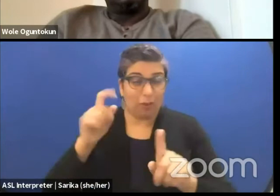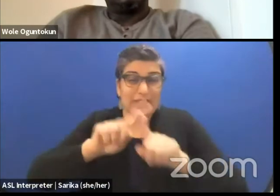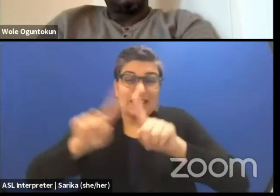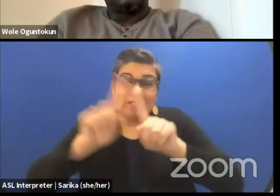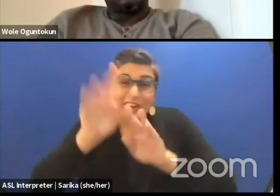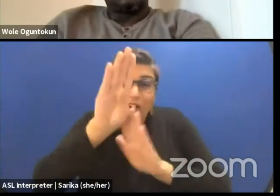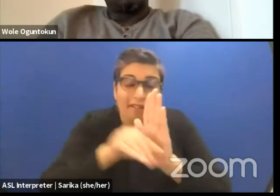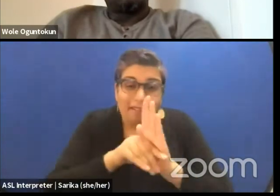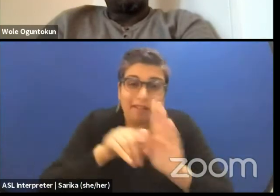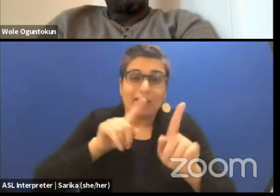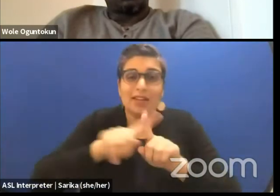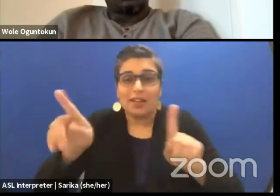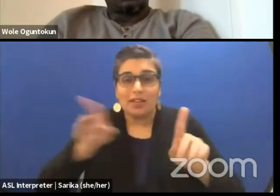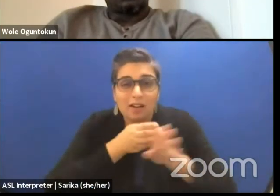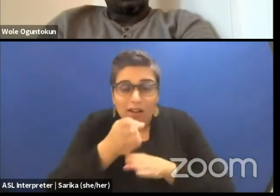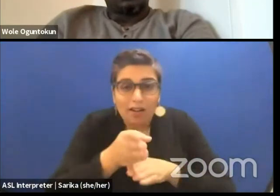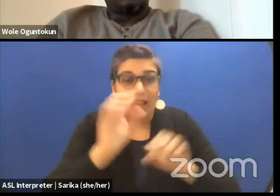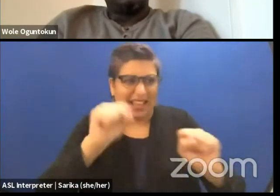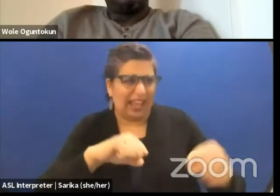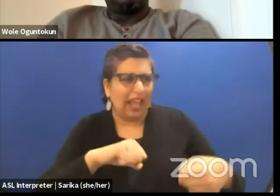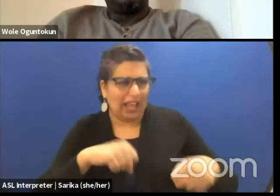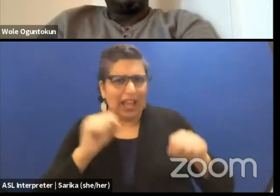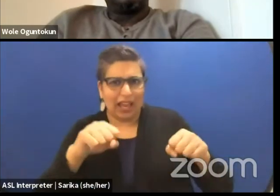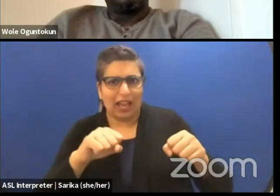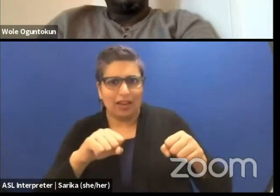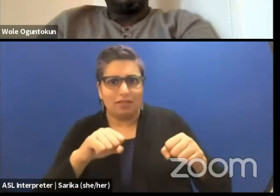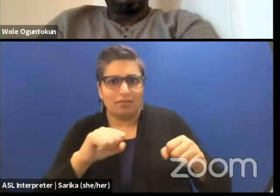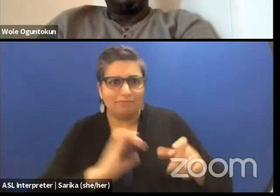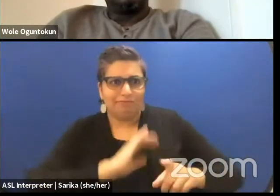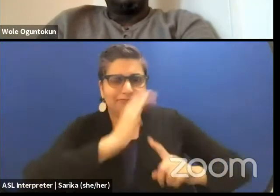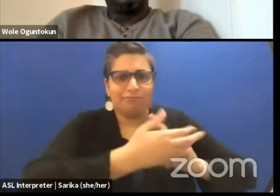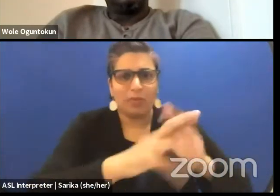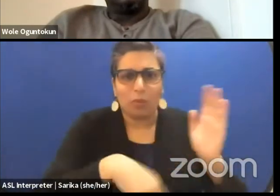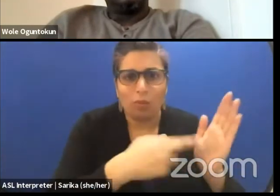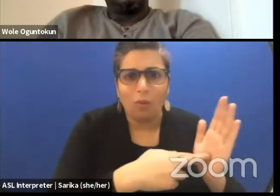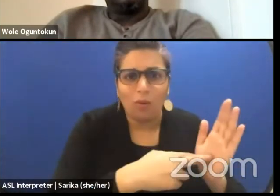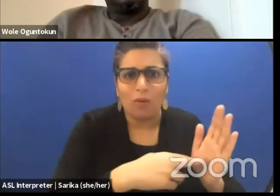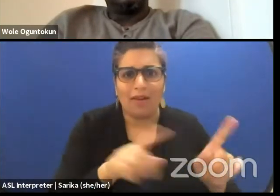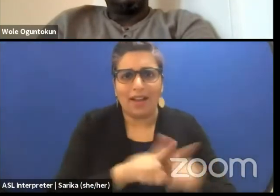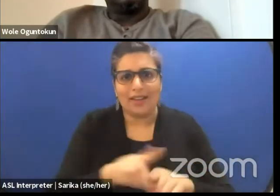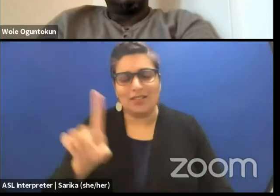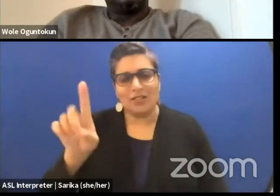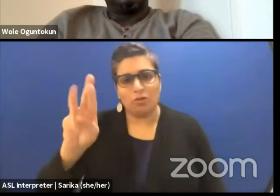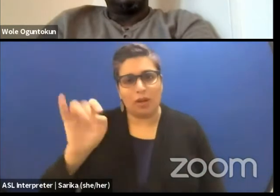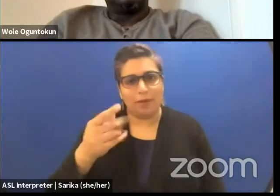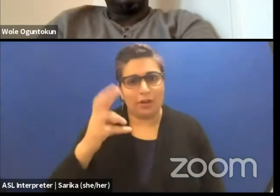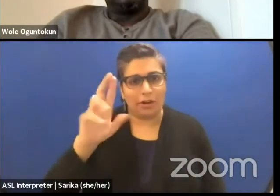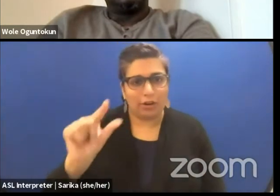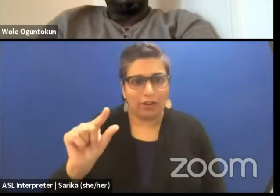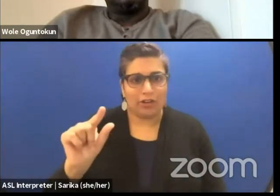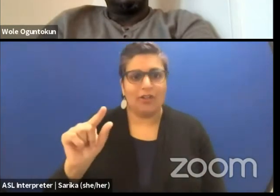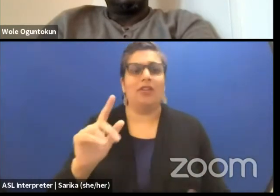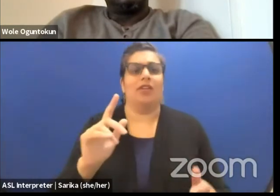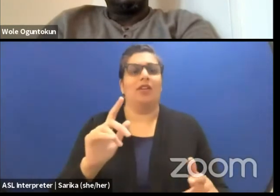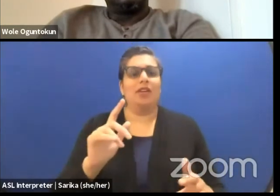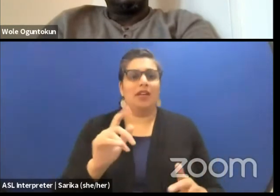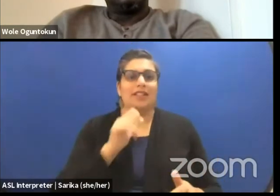who do not necessarily identify or have the profession that we can call them theater artists. Is that what you, yeah?